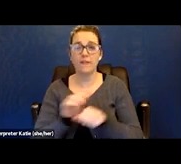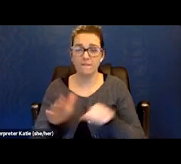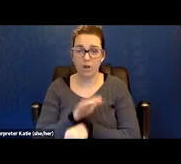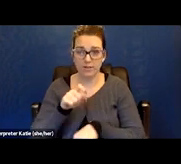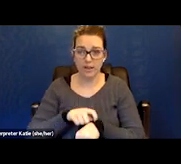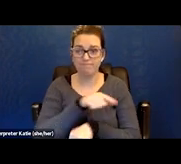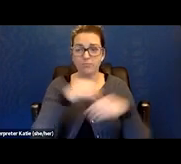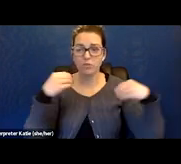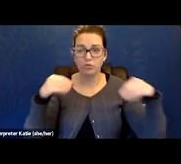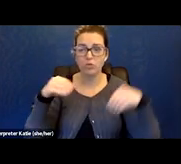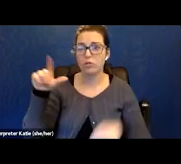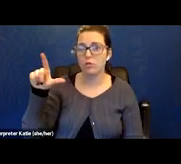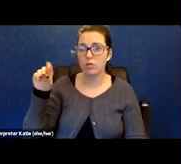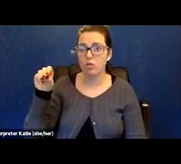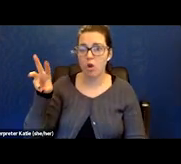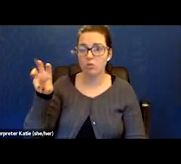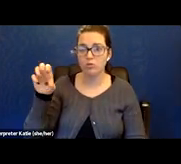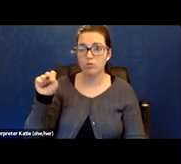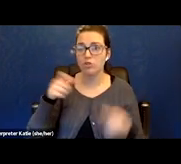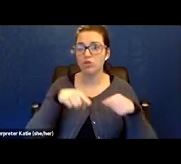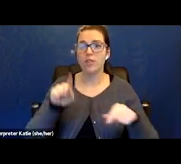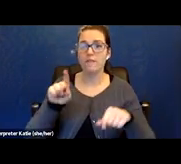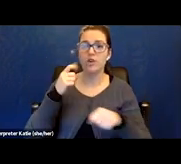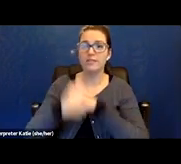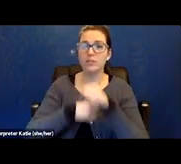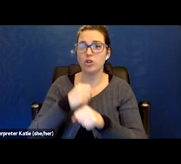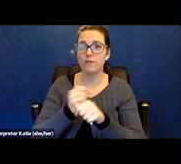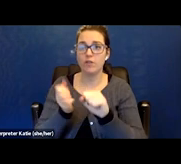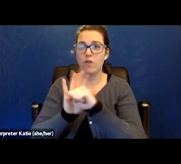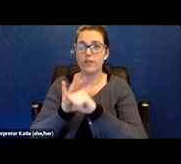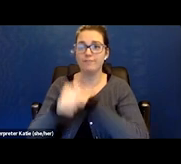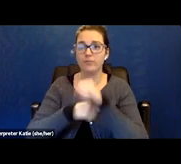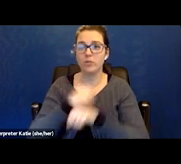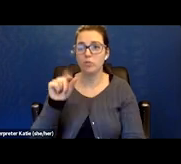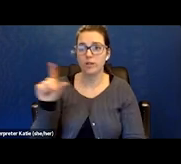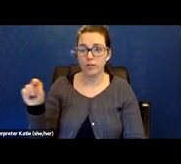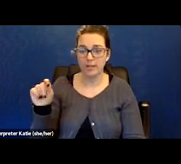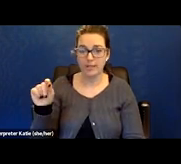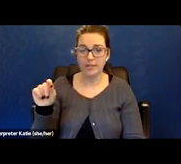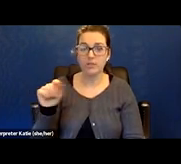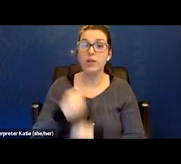through the first year of COVID in 2020, no problem. But we were a mission essential store.